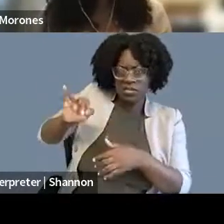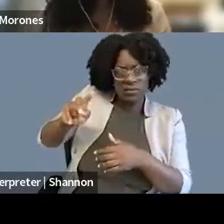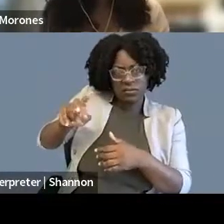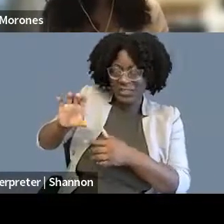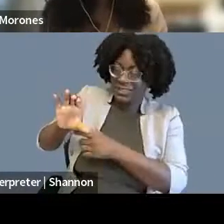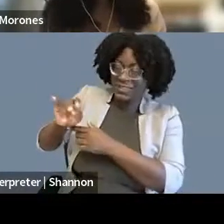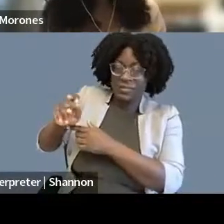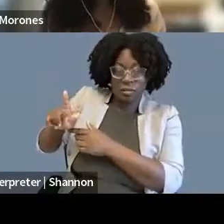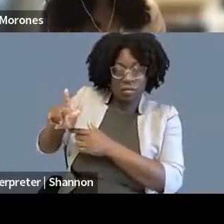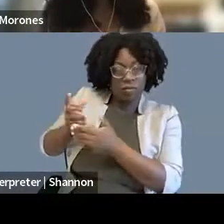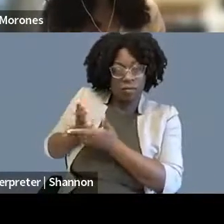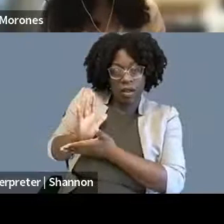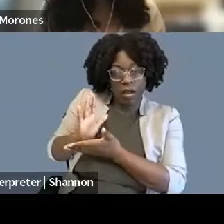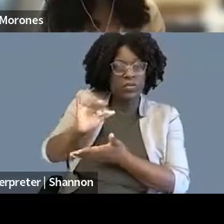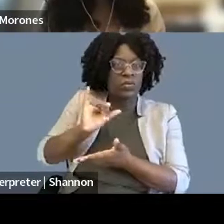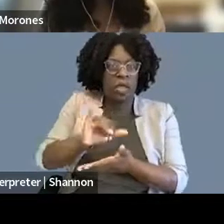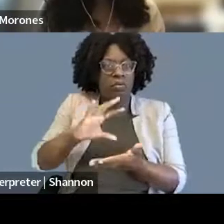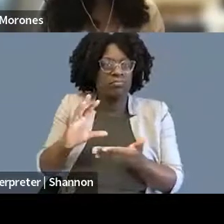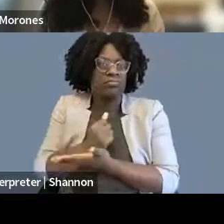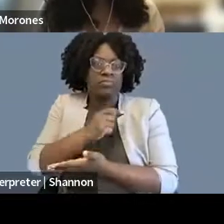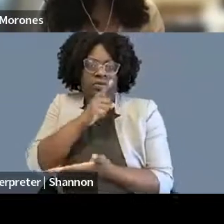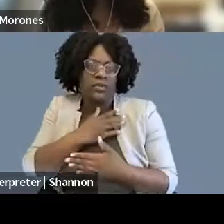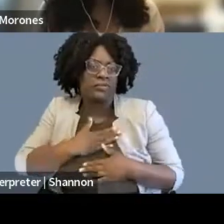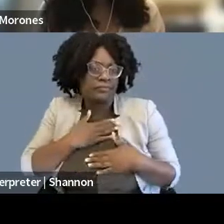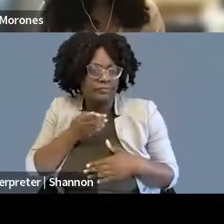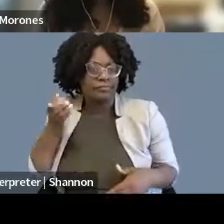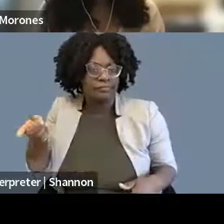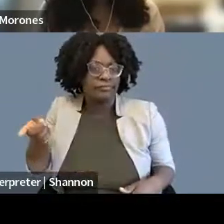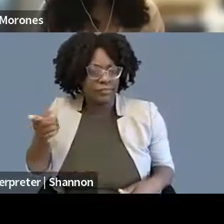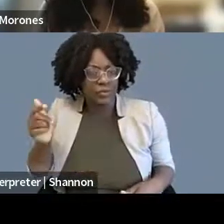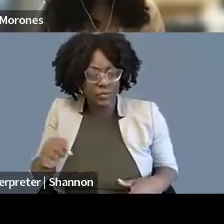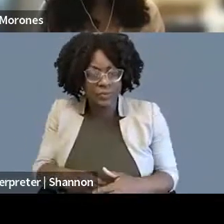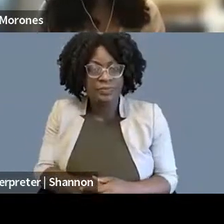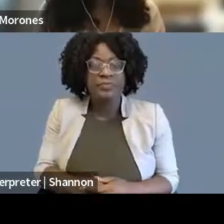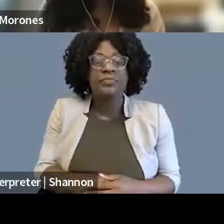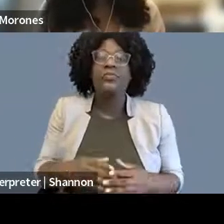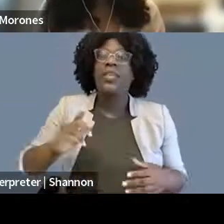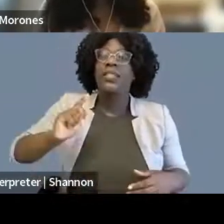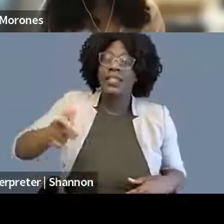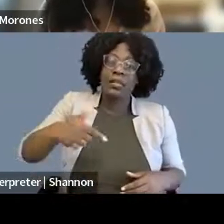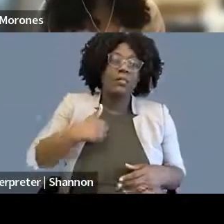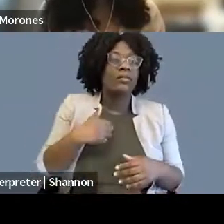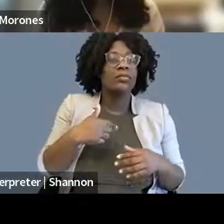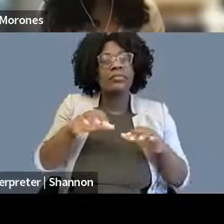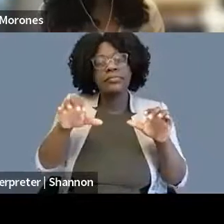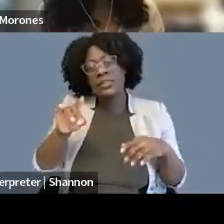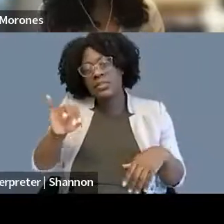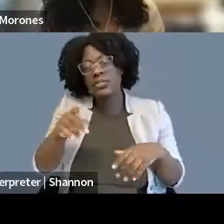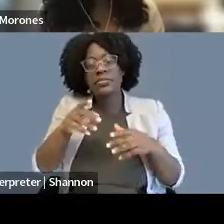Over the years then, as I have moved more into legislative, policy work, and sort of the higher national narrative problems